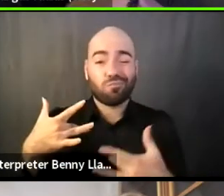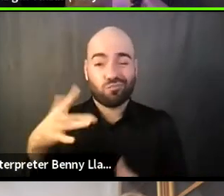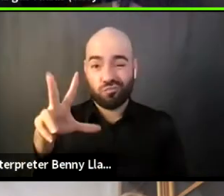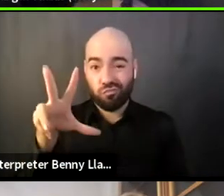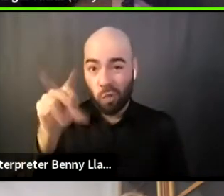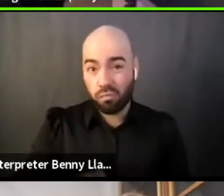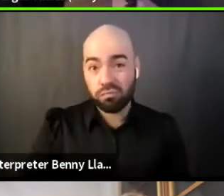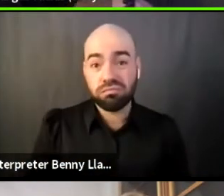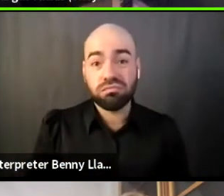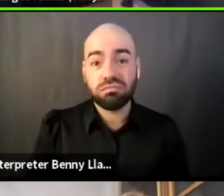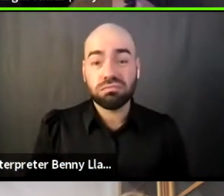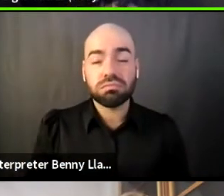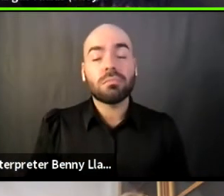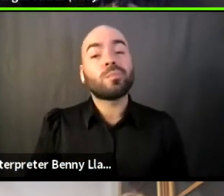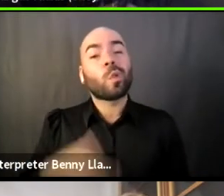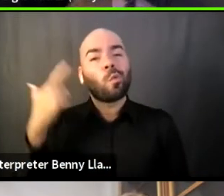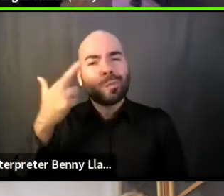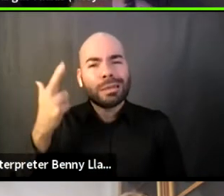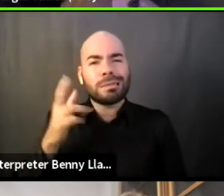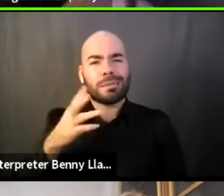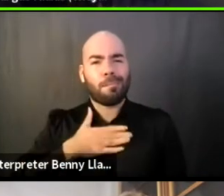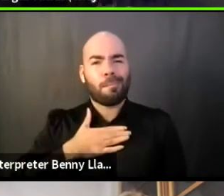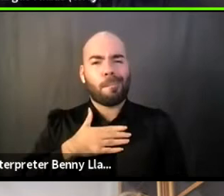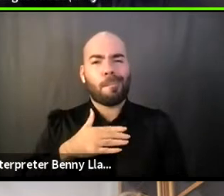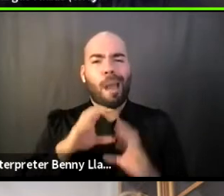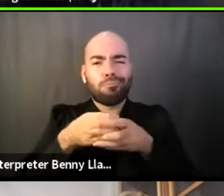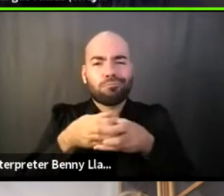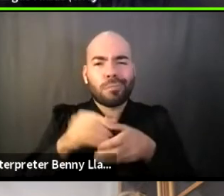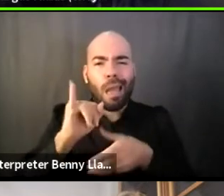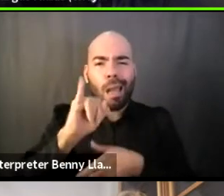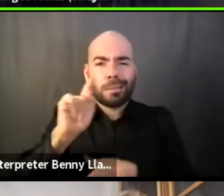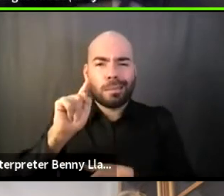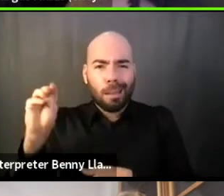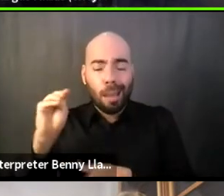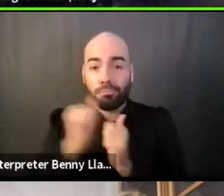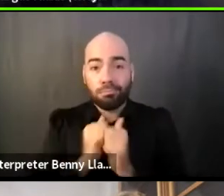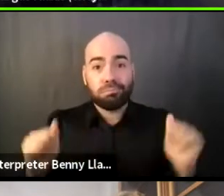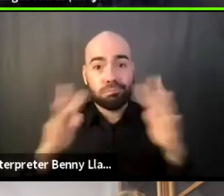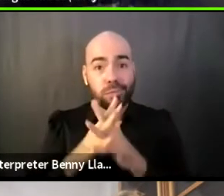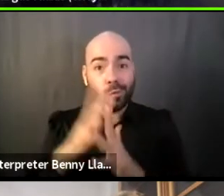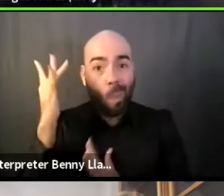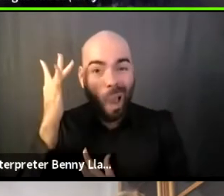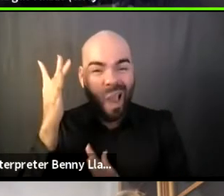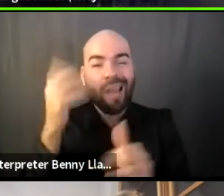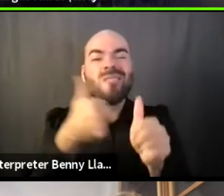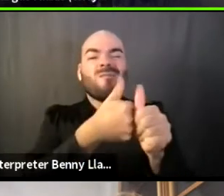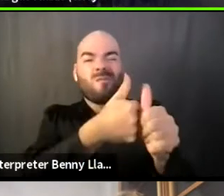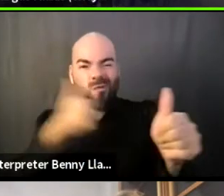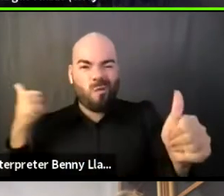the reason that In the Margin started is to avoid that. The reason that In the Margin exists